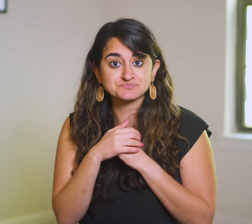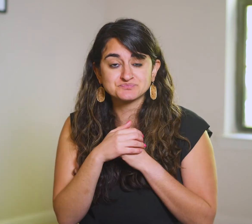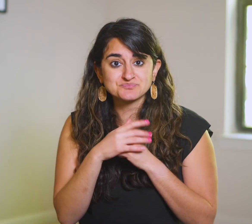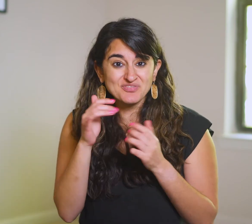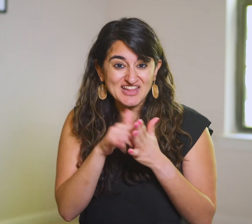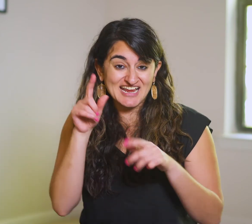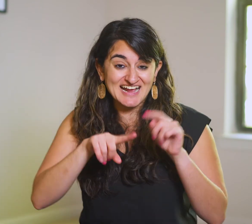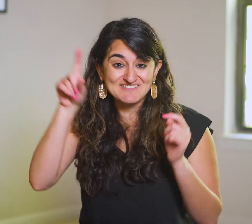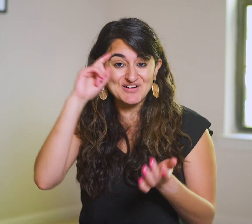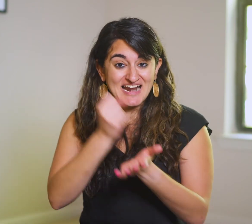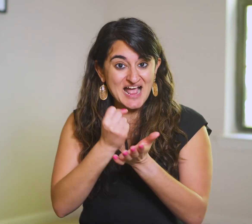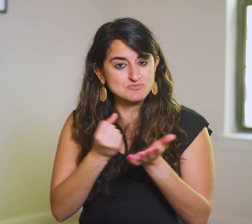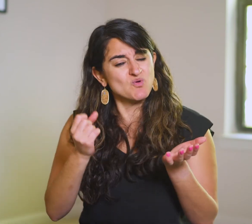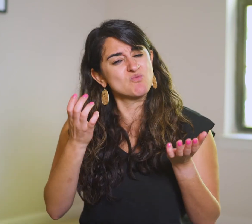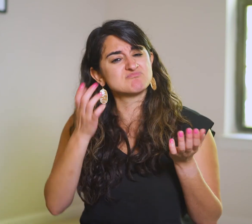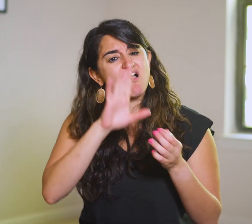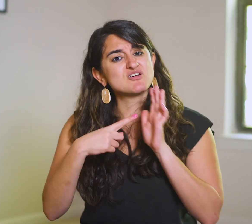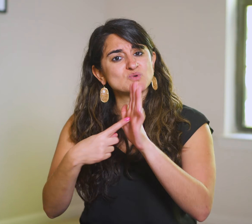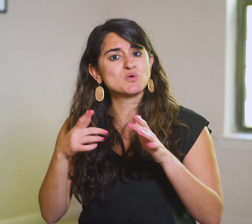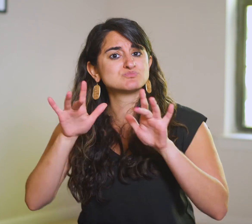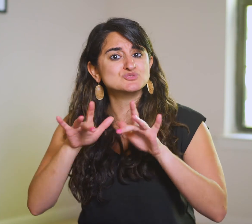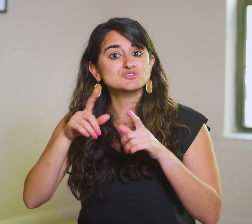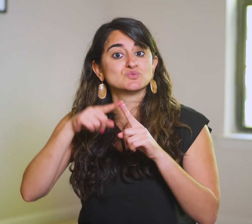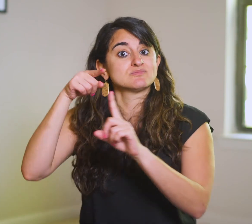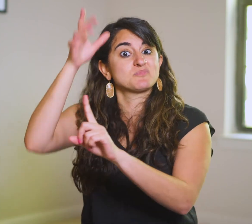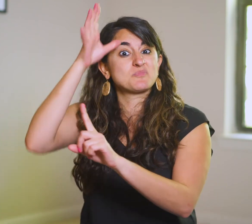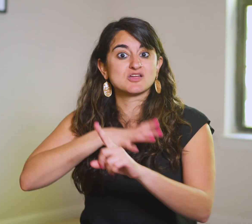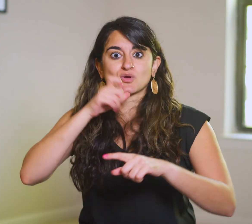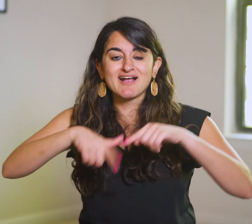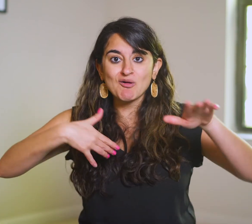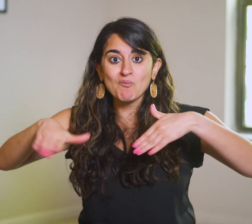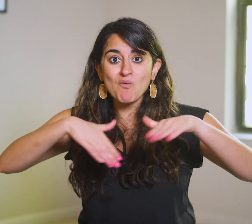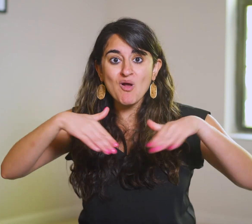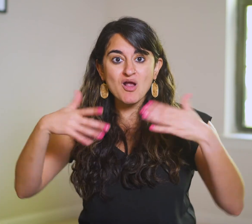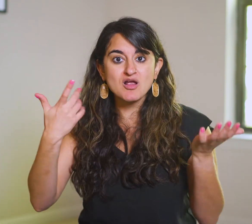that they can’t even ask for help! He shows mercy to the paralytic man,